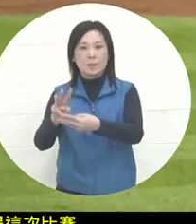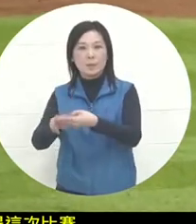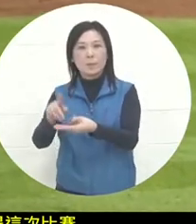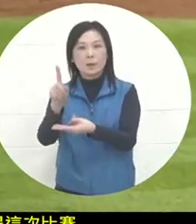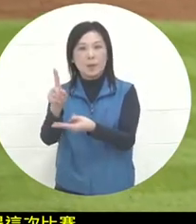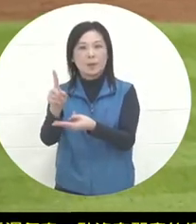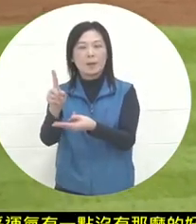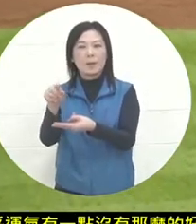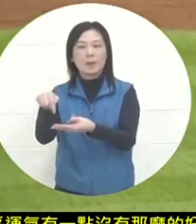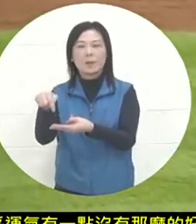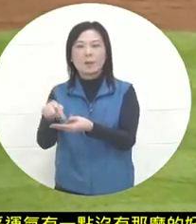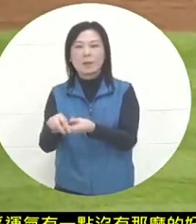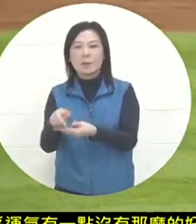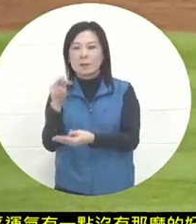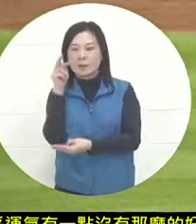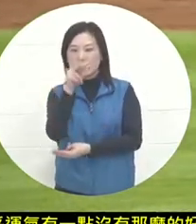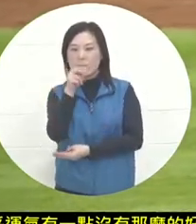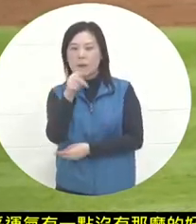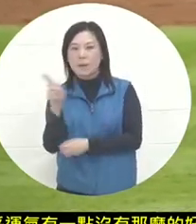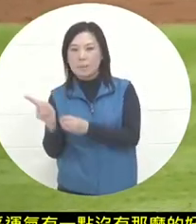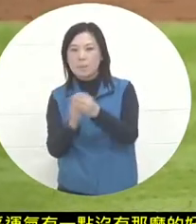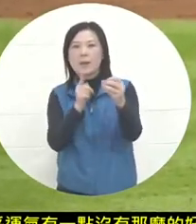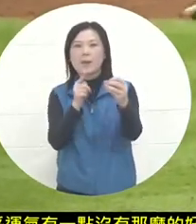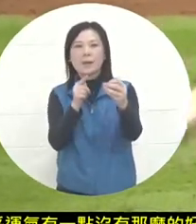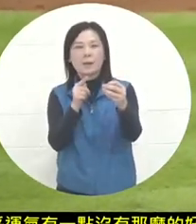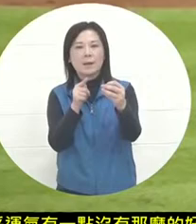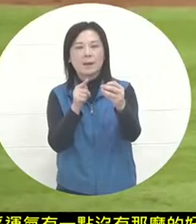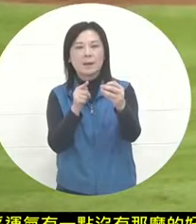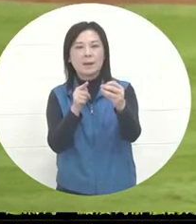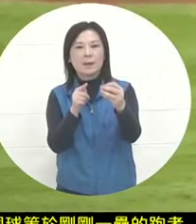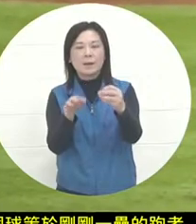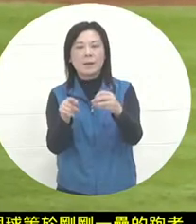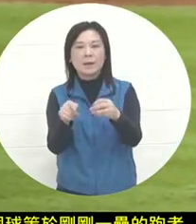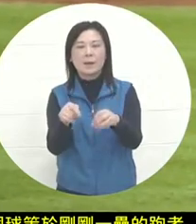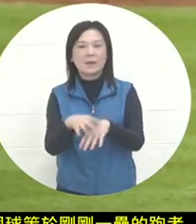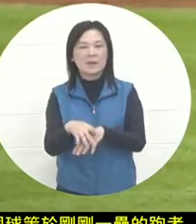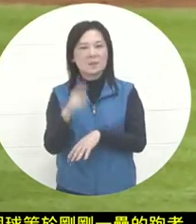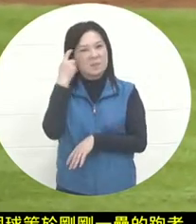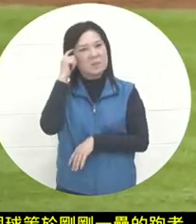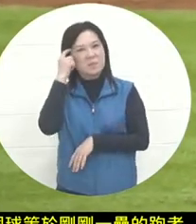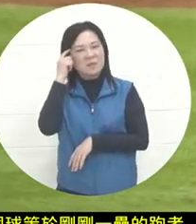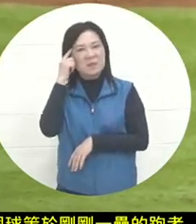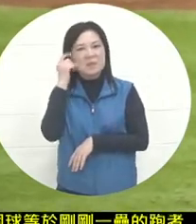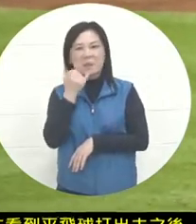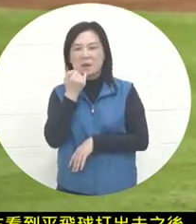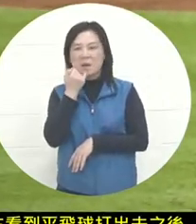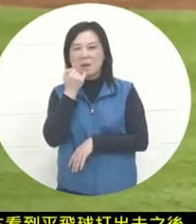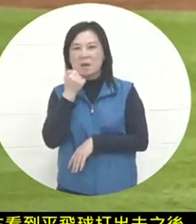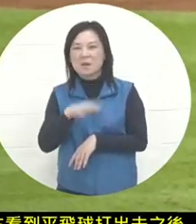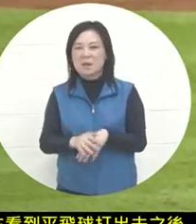Immediately after seeing a flat ball hit, you might think that there is a chance to fly between the teammates and